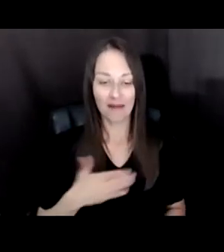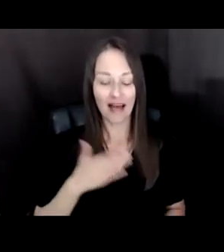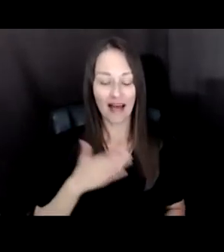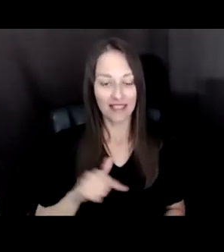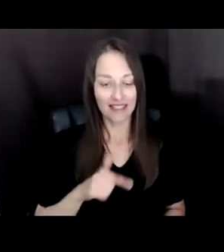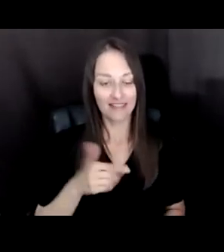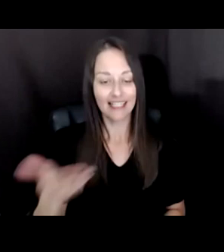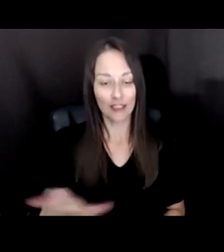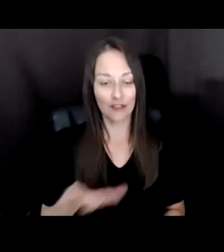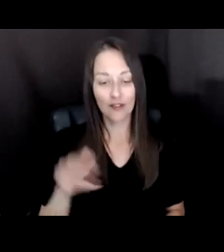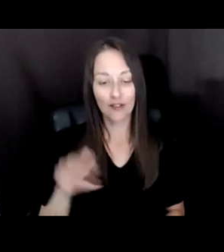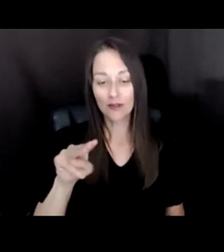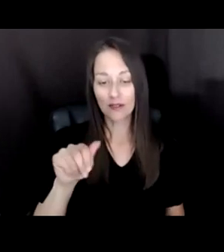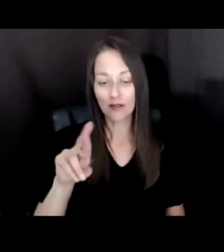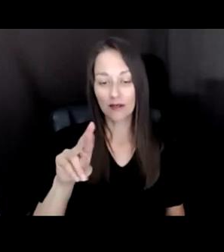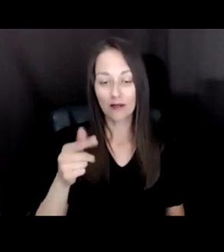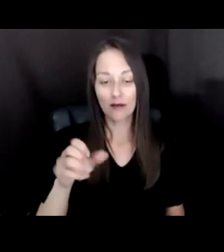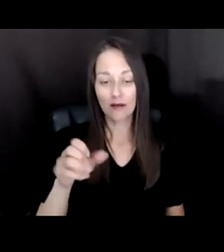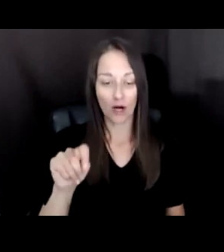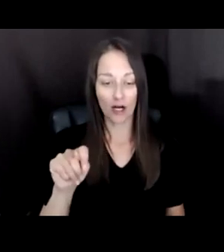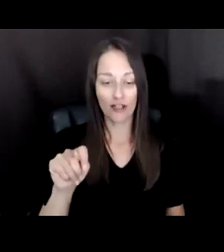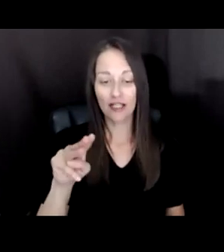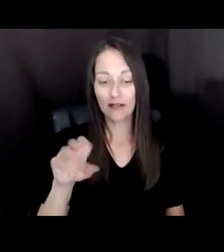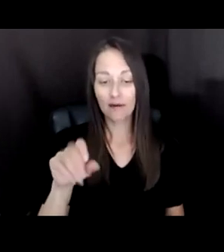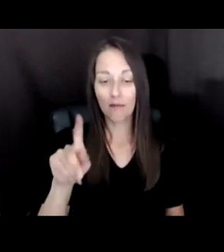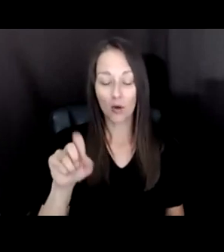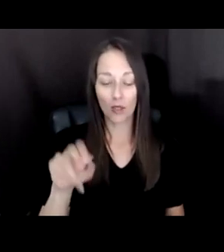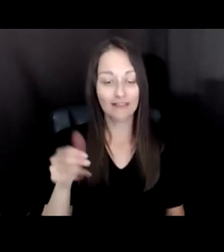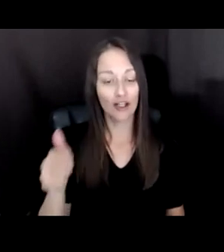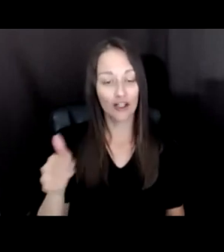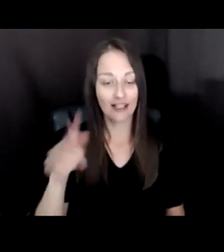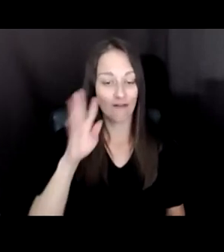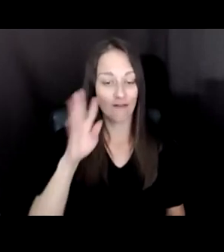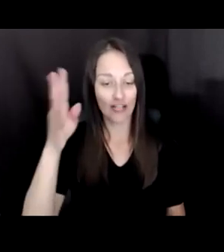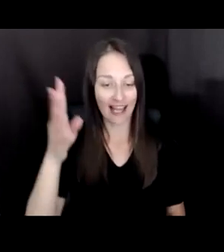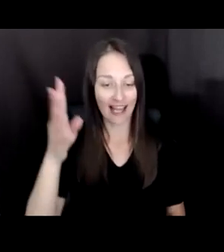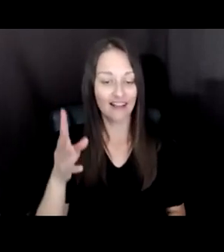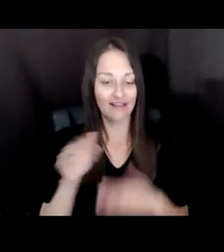DIRECTOR OF THE CREATIVITY AND FREE EXPRESSION TEAM AT THE FORD FOUNDATION. MARGARET.